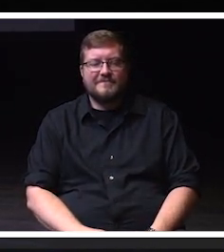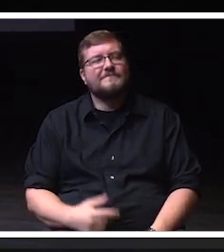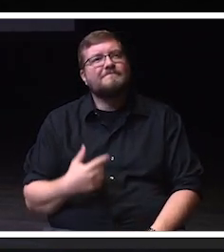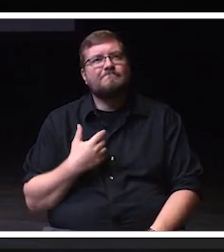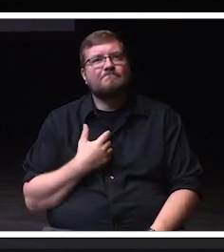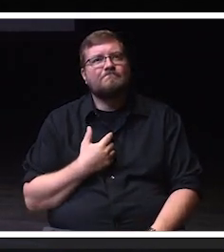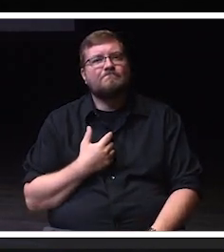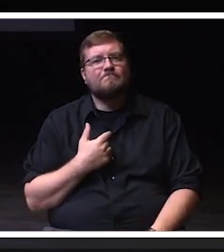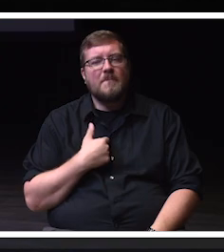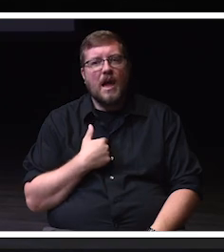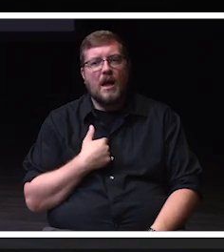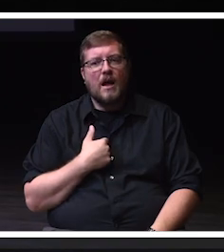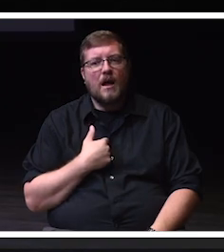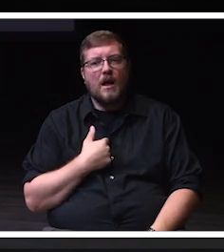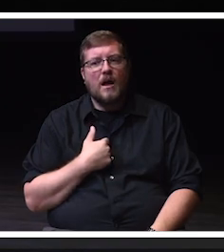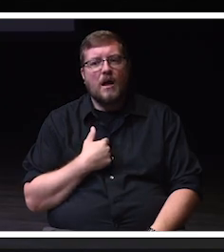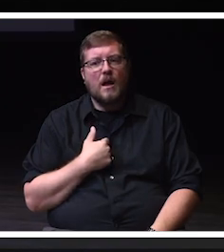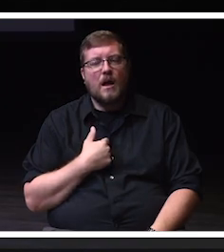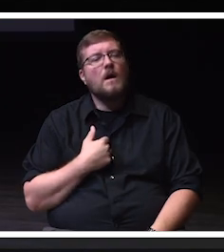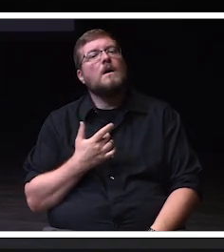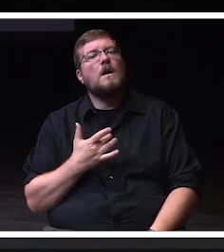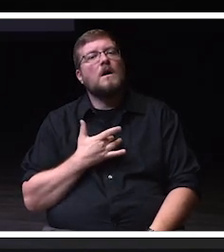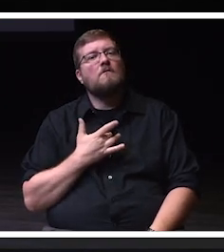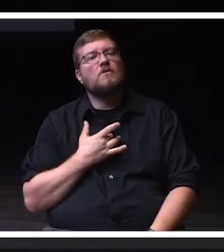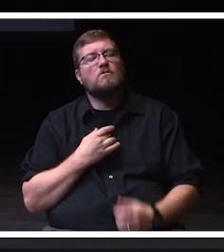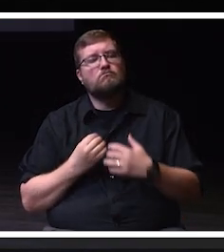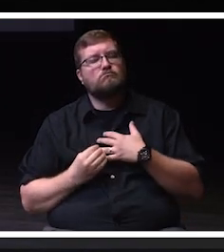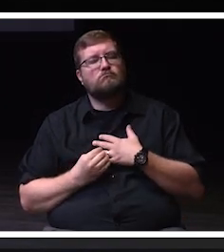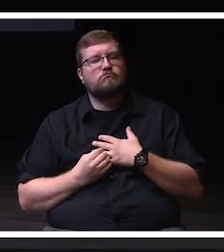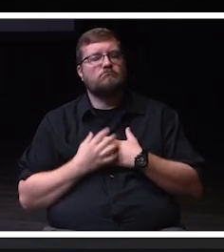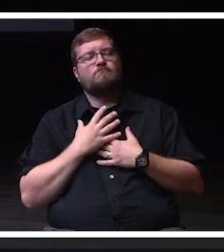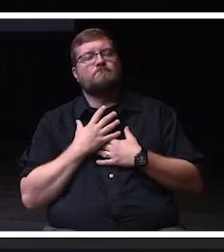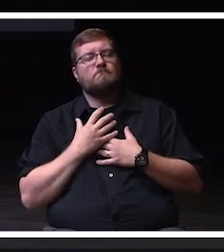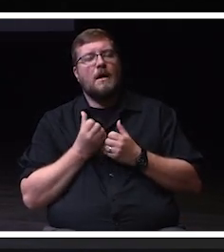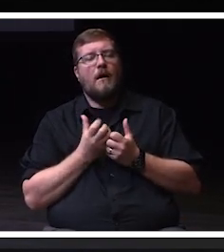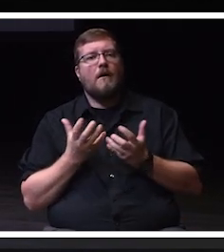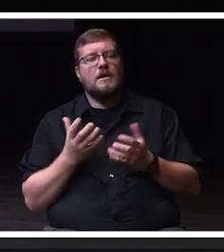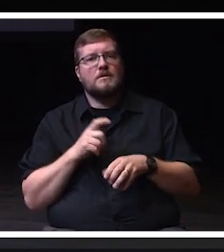moved every time I talk about the talents